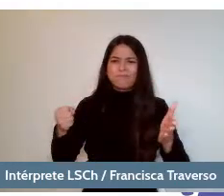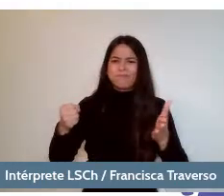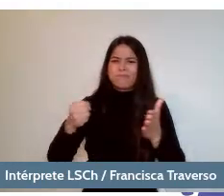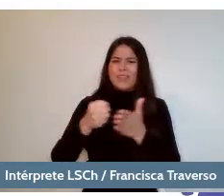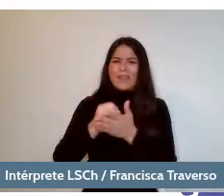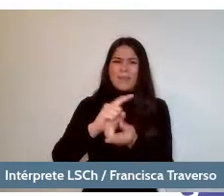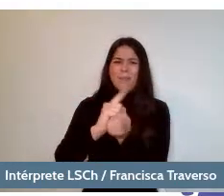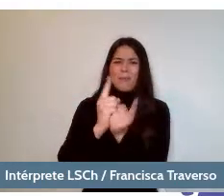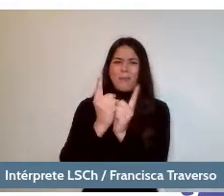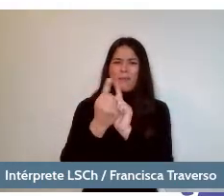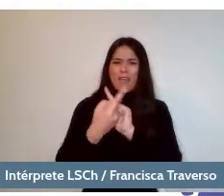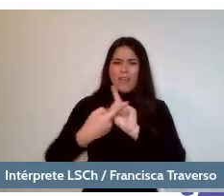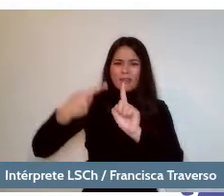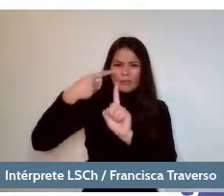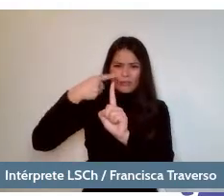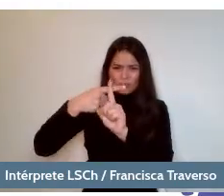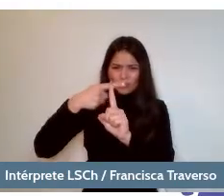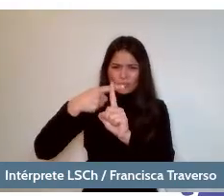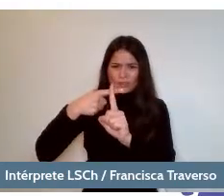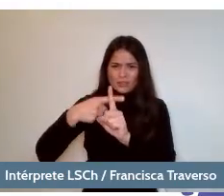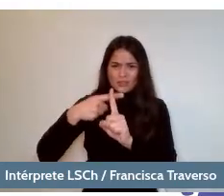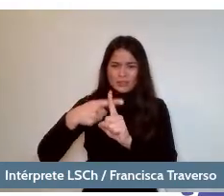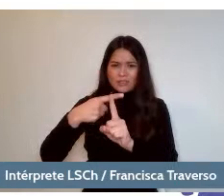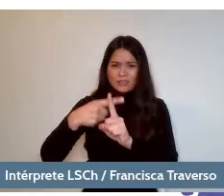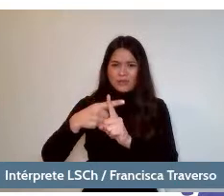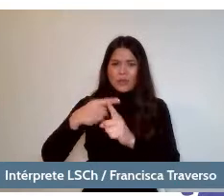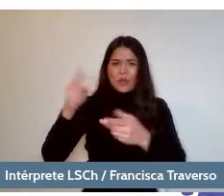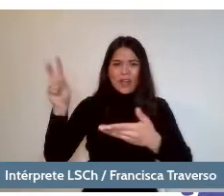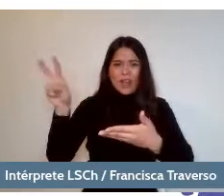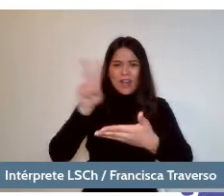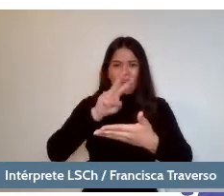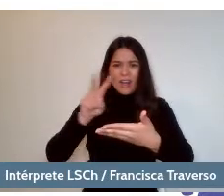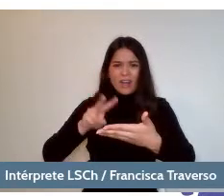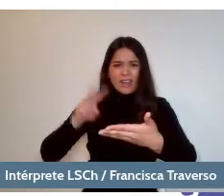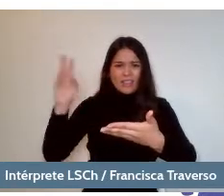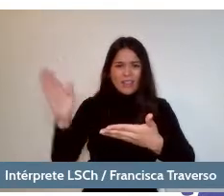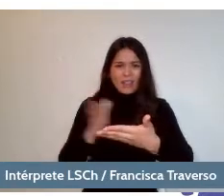of the early years of the 21st century. I remember that. I can confirm.